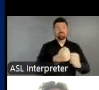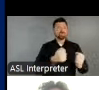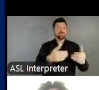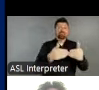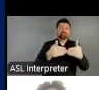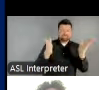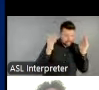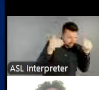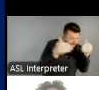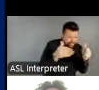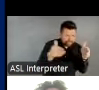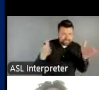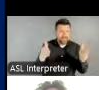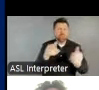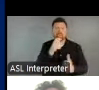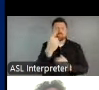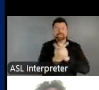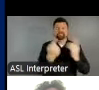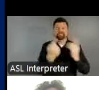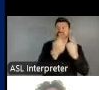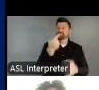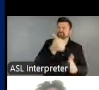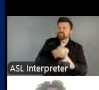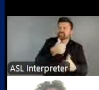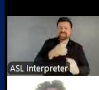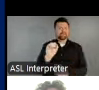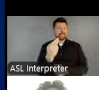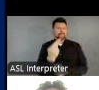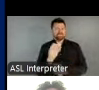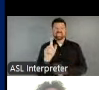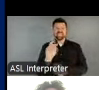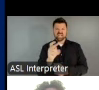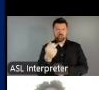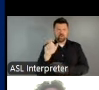who can consider themselves a stakeholder in the cultural sector and have forged stronger